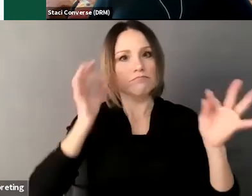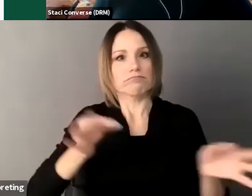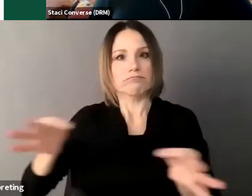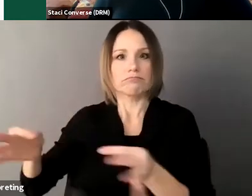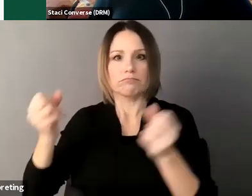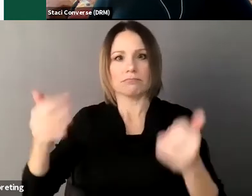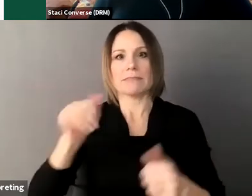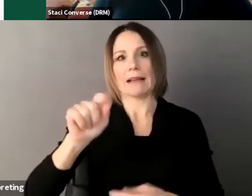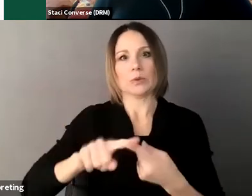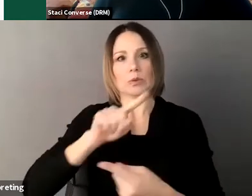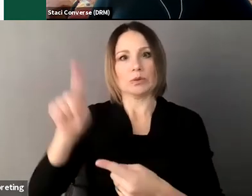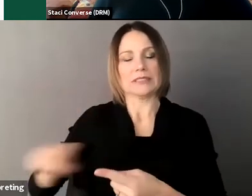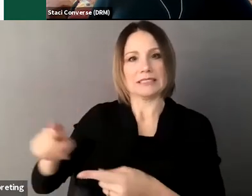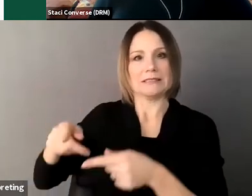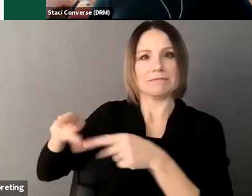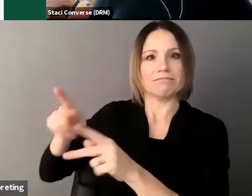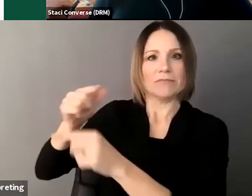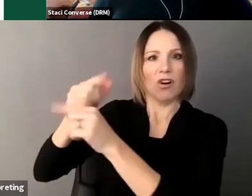and I am just pausing to give the interpreter a minute to catch up